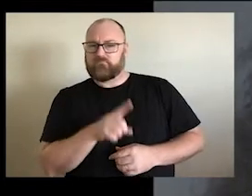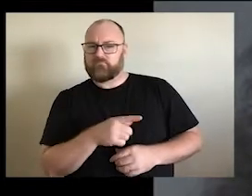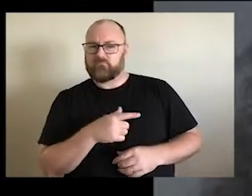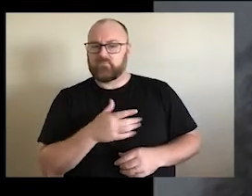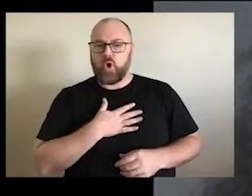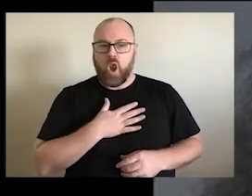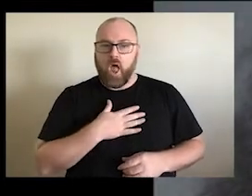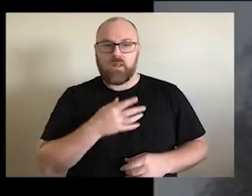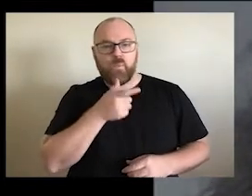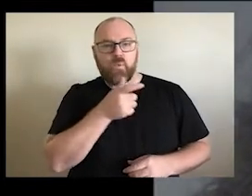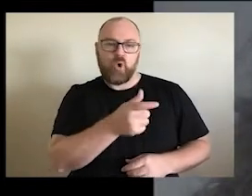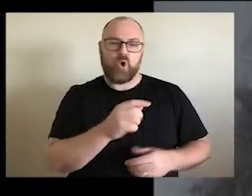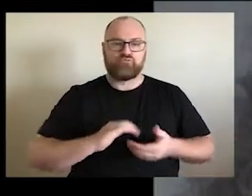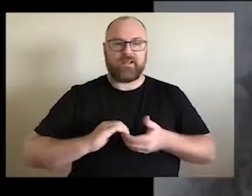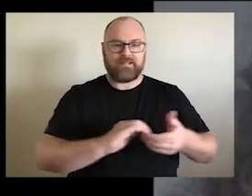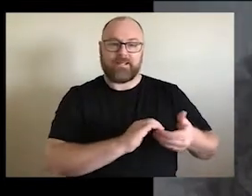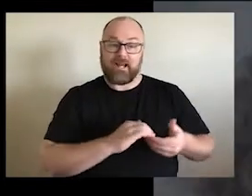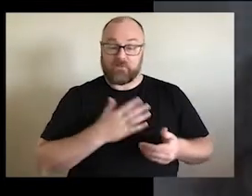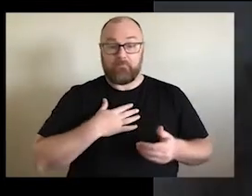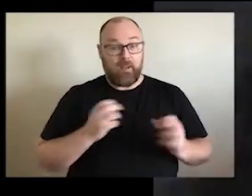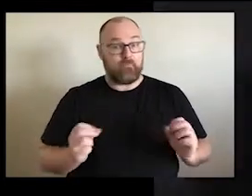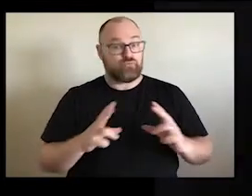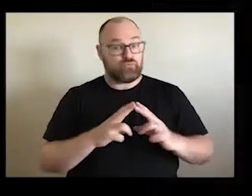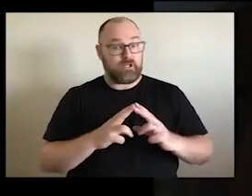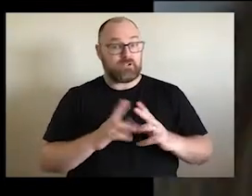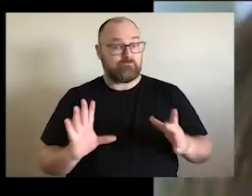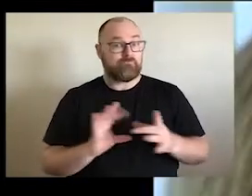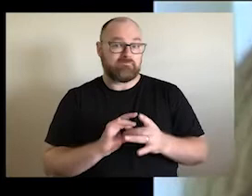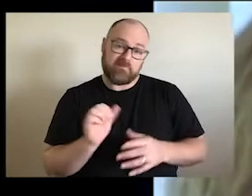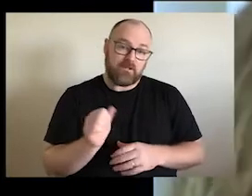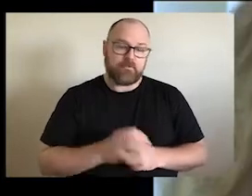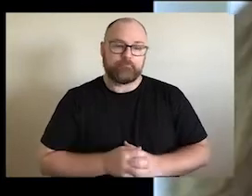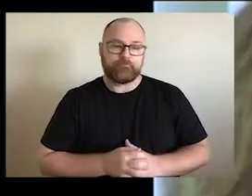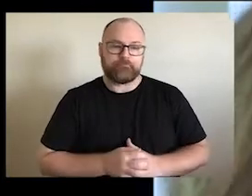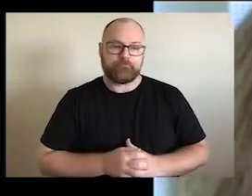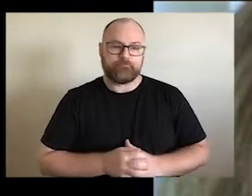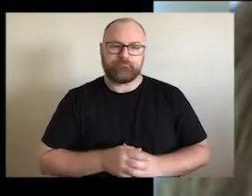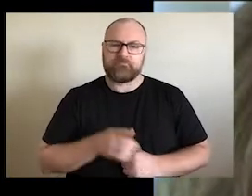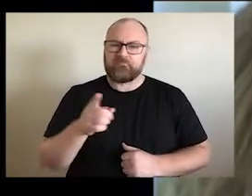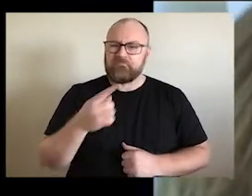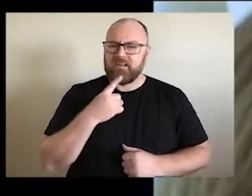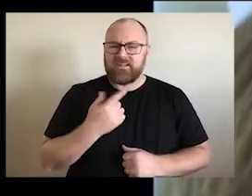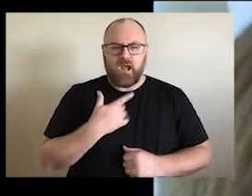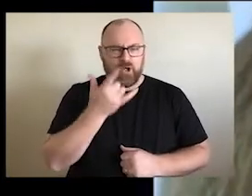but they do accept the word, Building Bridges. And he said, you know, what a shame white fellas